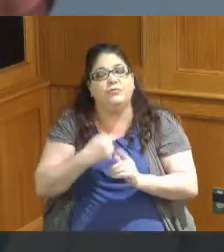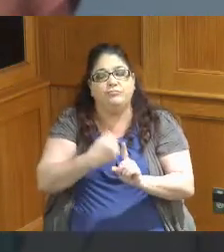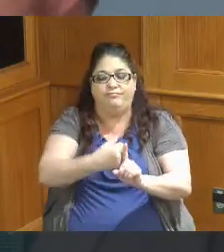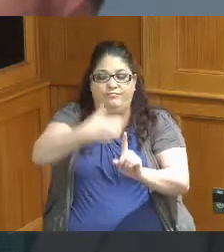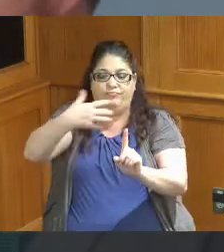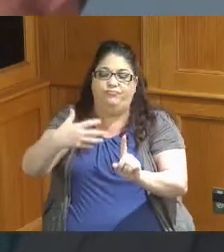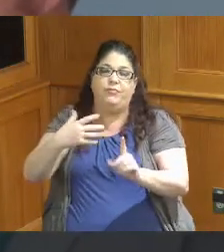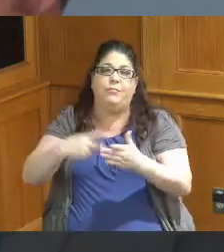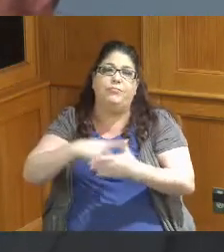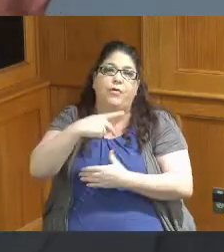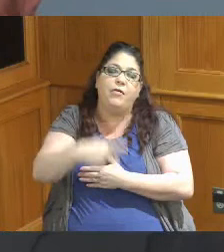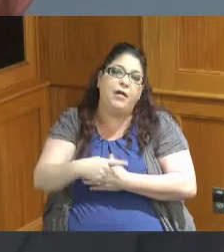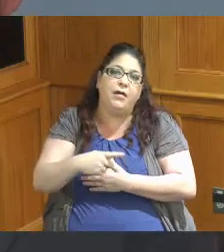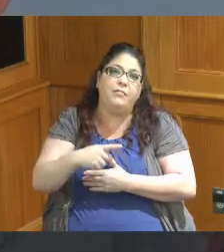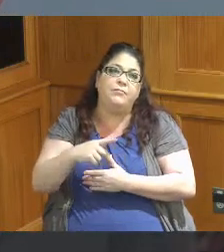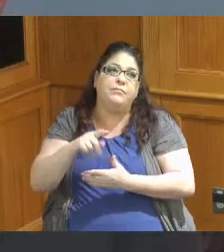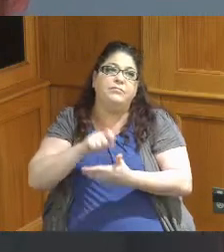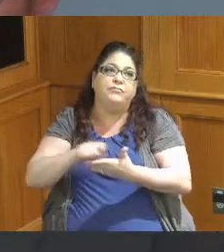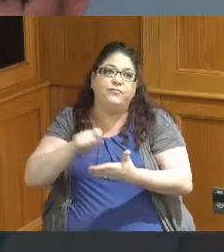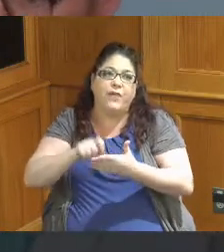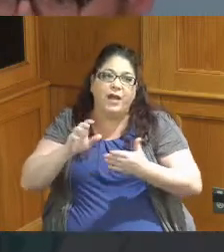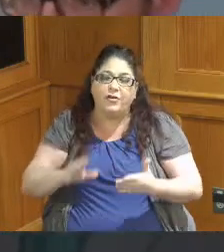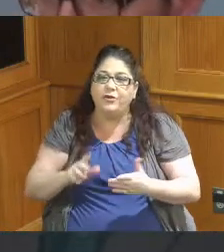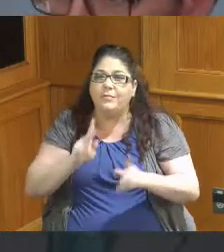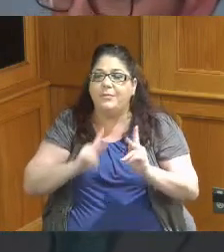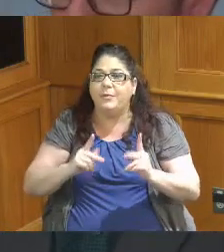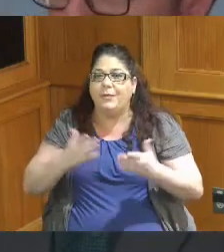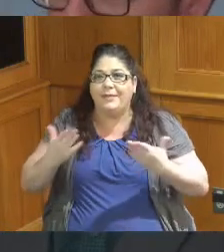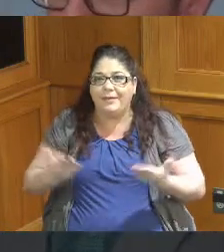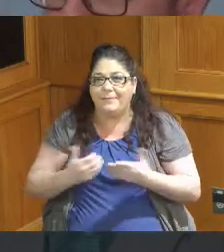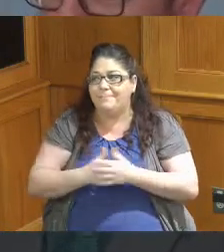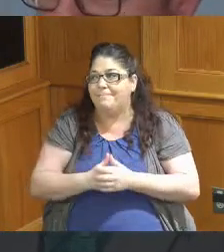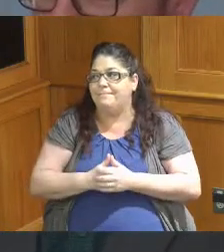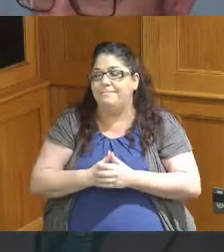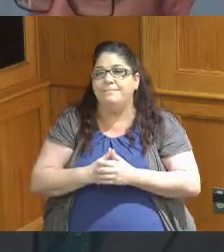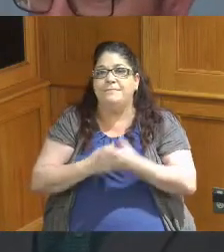programming in The Artisan writer in Residence not only to support creative youth in Hamilton